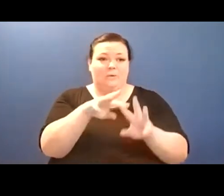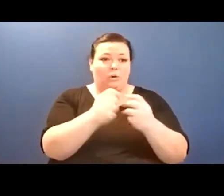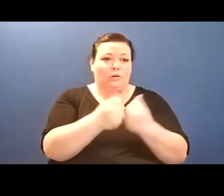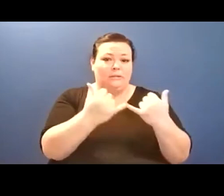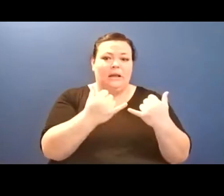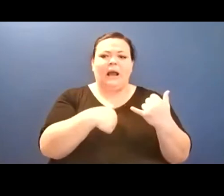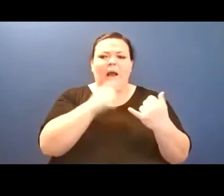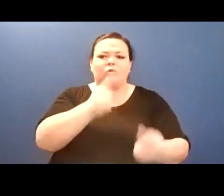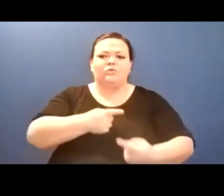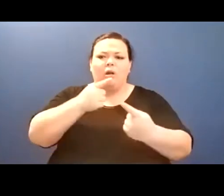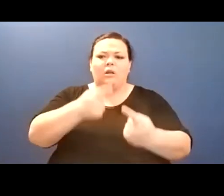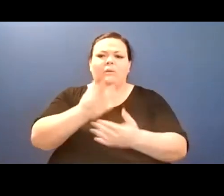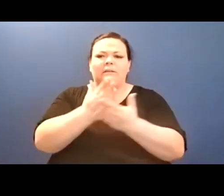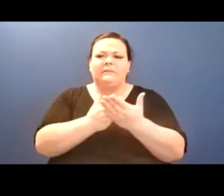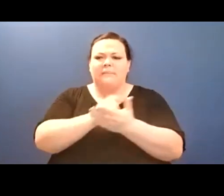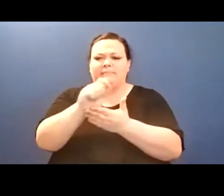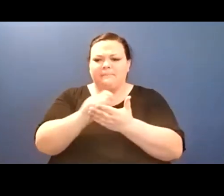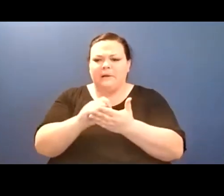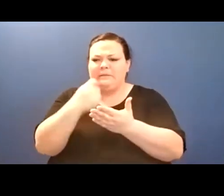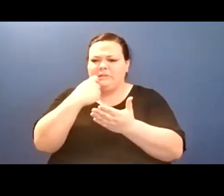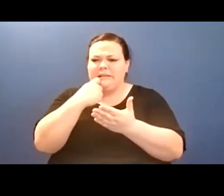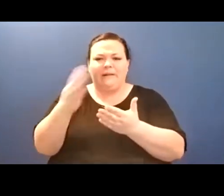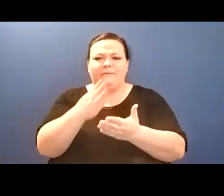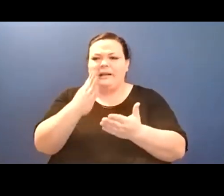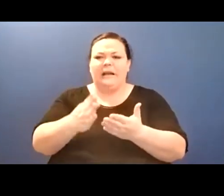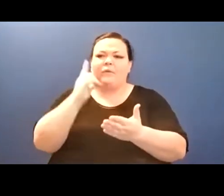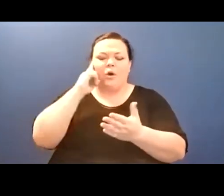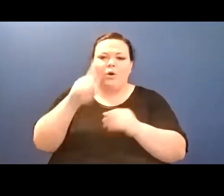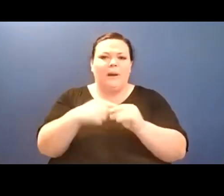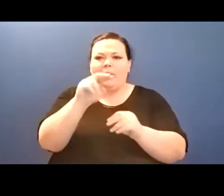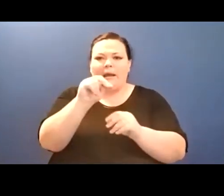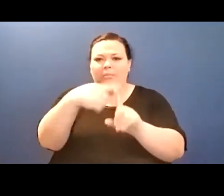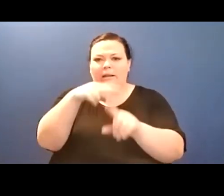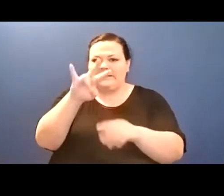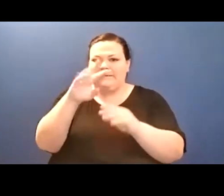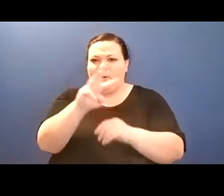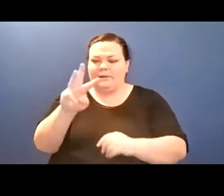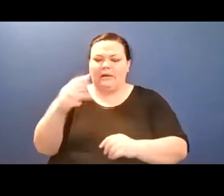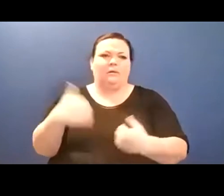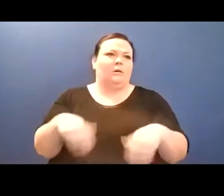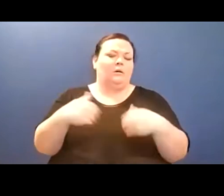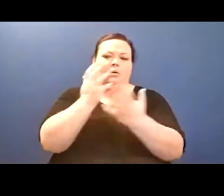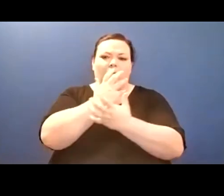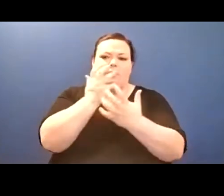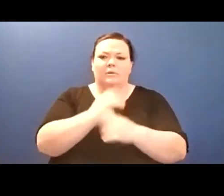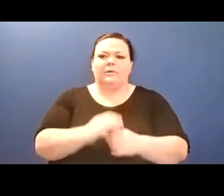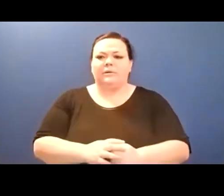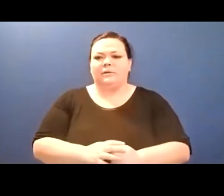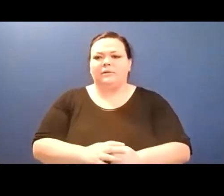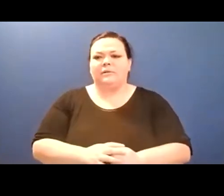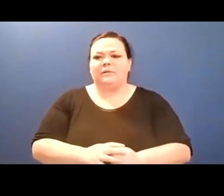is mother father every ancestor / tender haunting manifest / mind-speaker, stone teacher / our lady